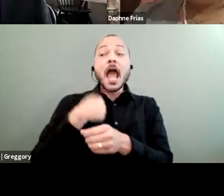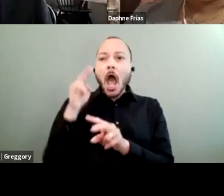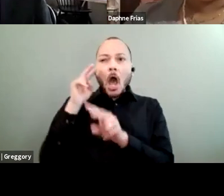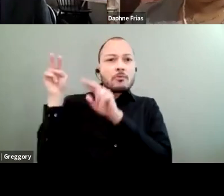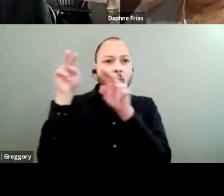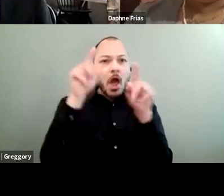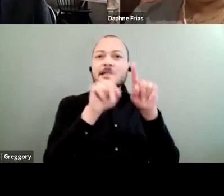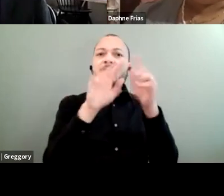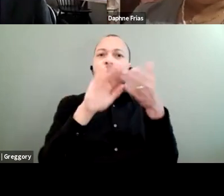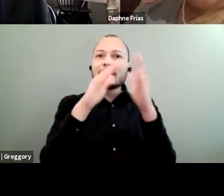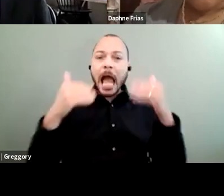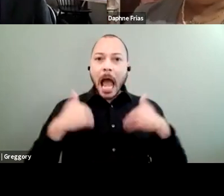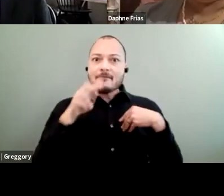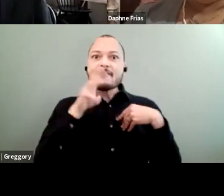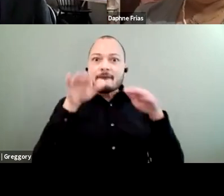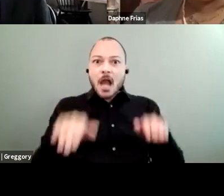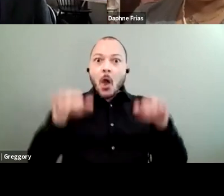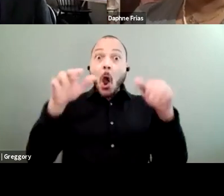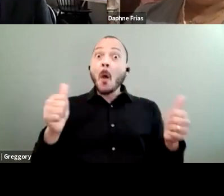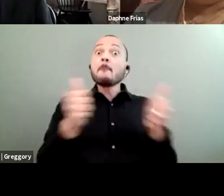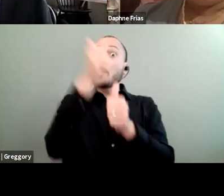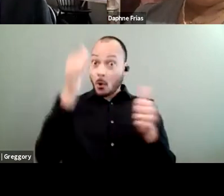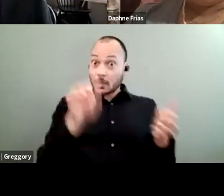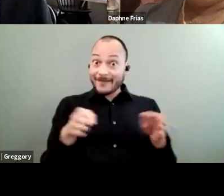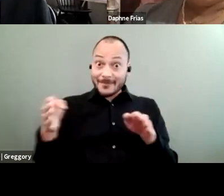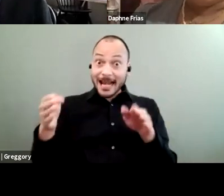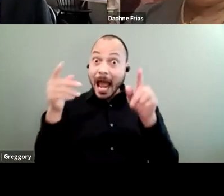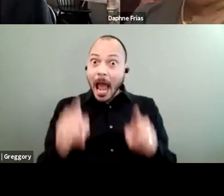most of the fatalities happened to undocumented individuals